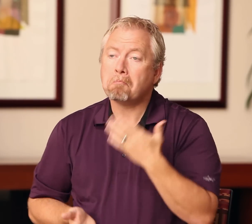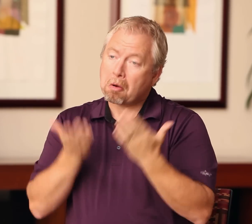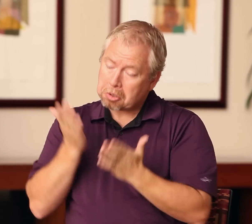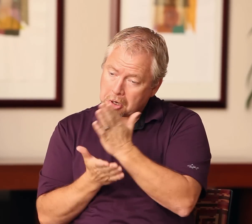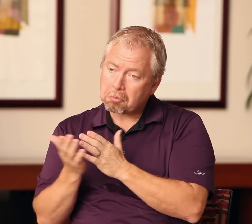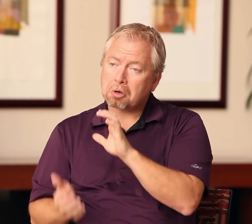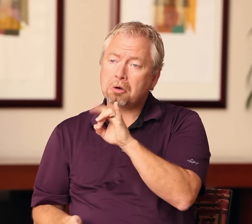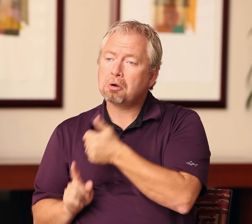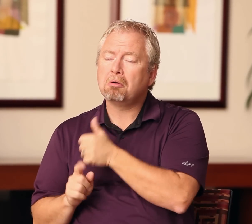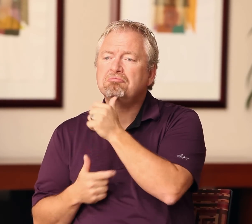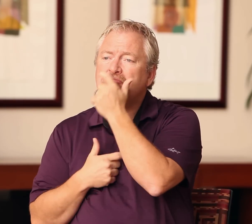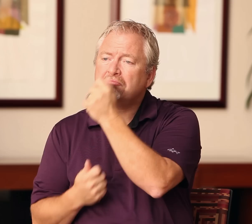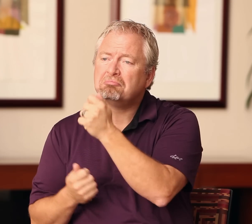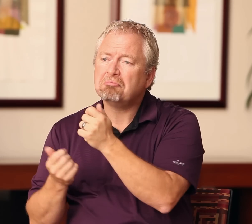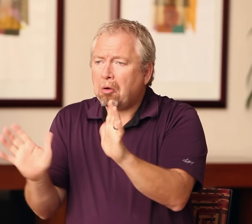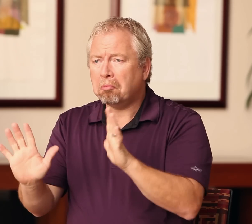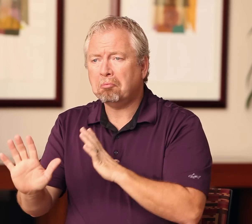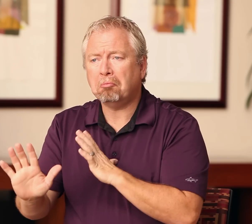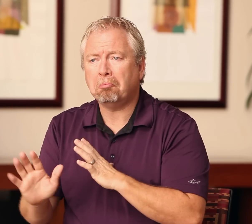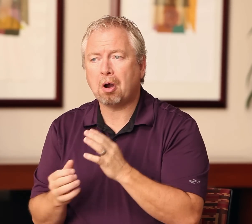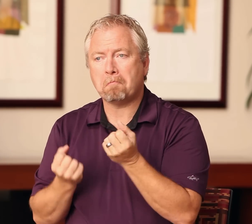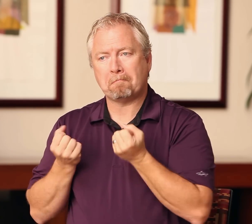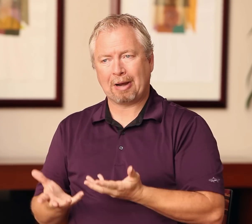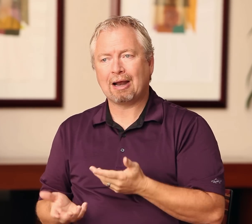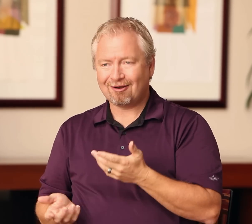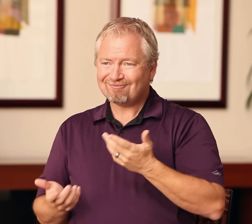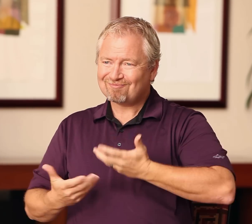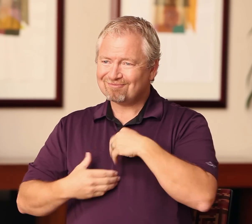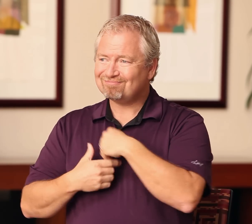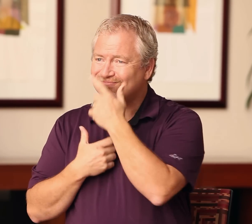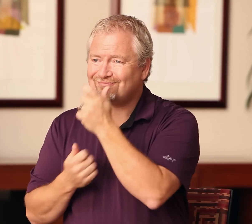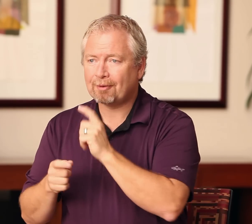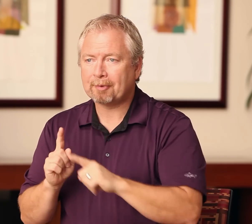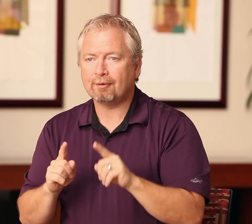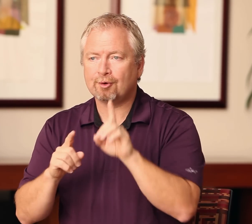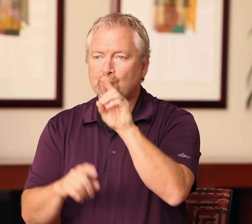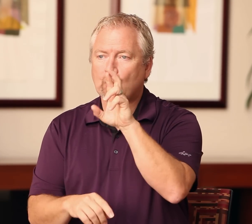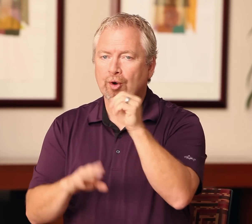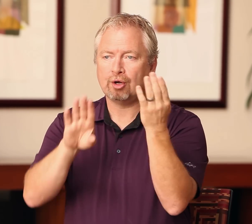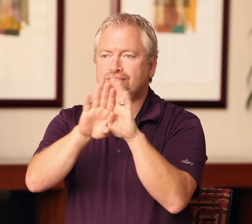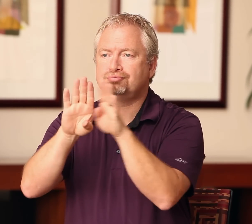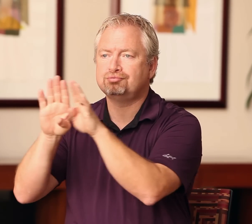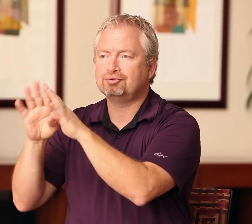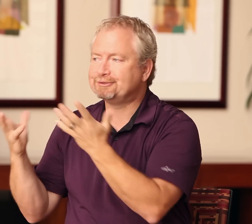same opportunities. Maybe some CDIs aren't interested in these types of jobs, and that's certainly fine. But there are many who have an inner desire, yet find all the doors of opportunity closed to them.